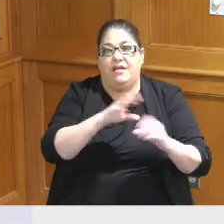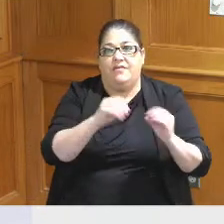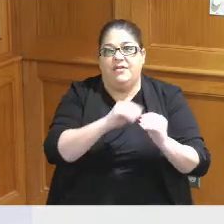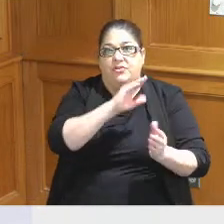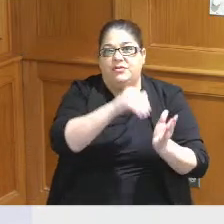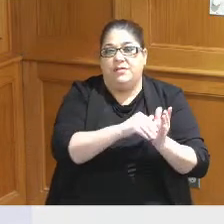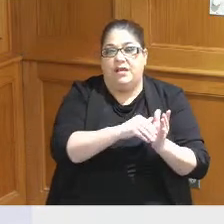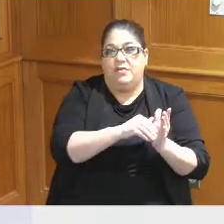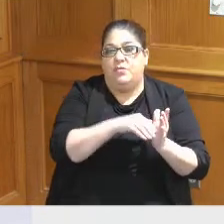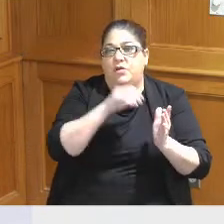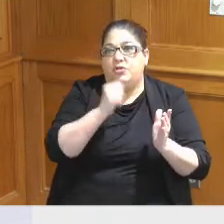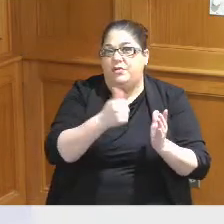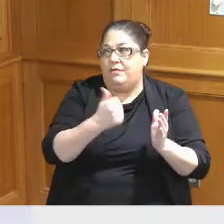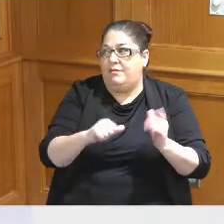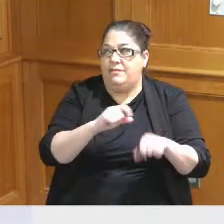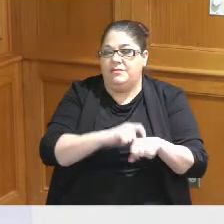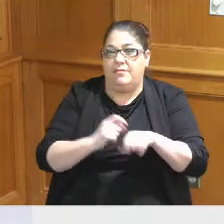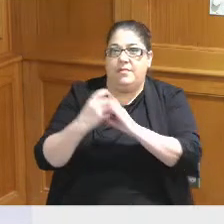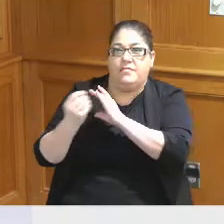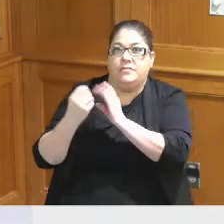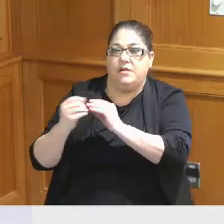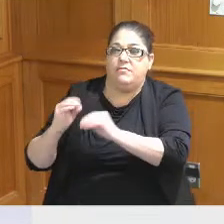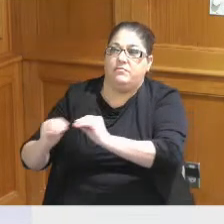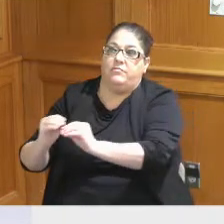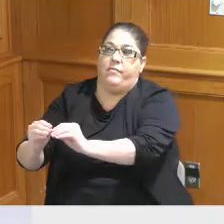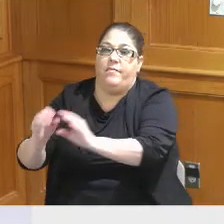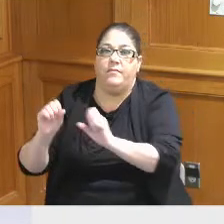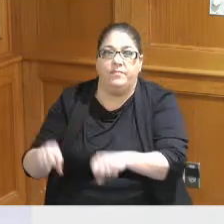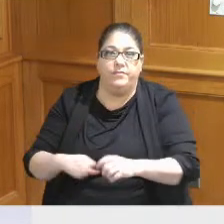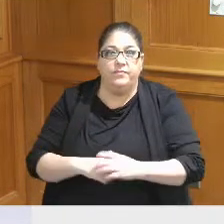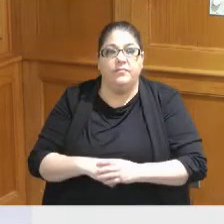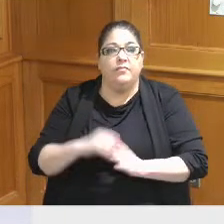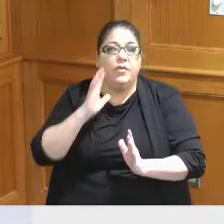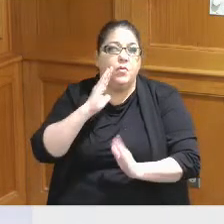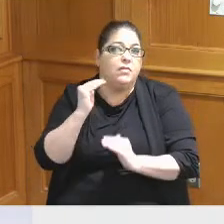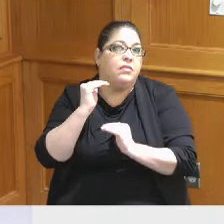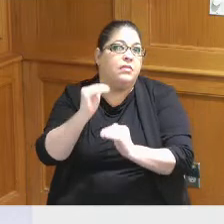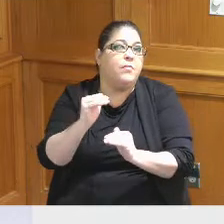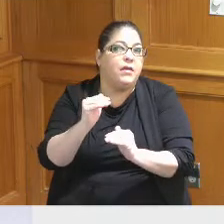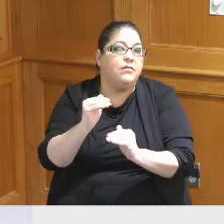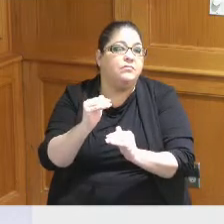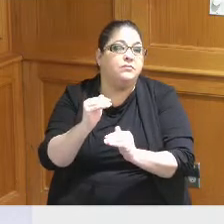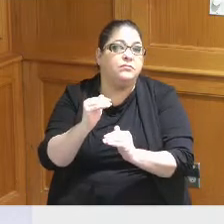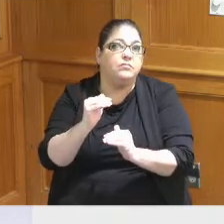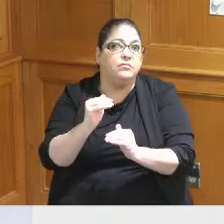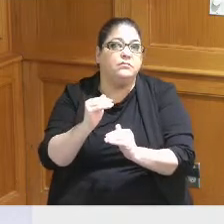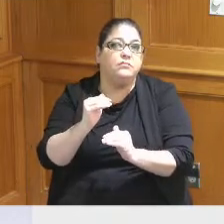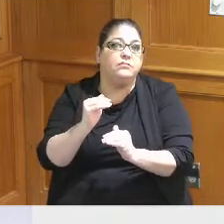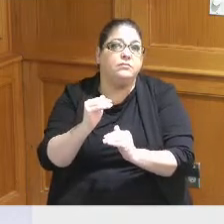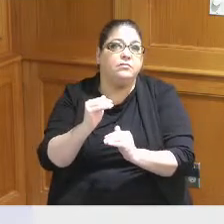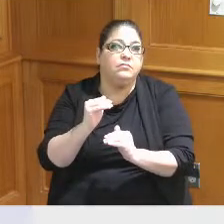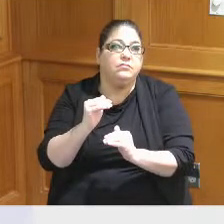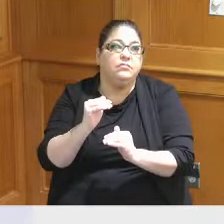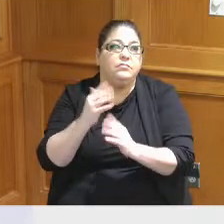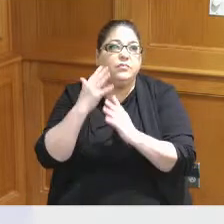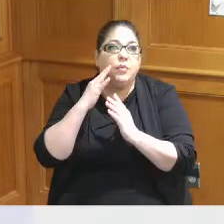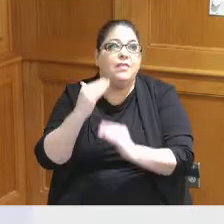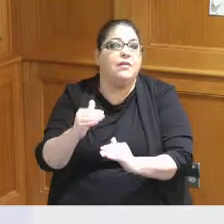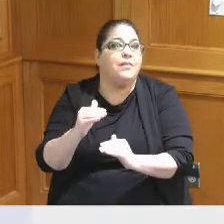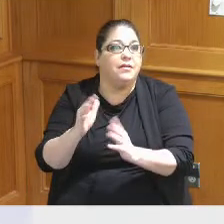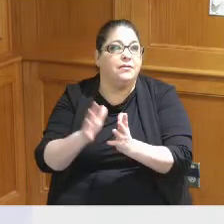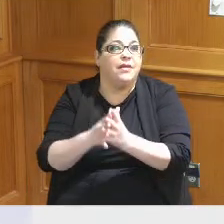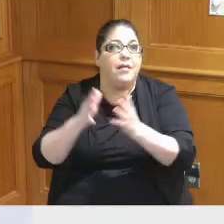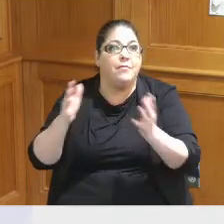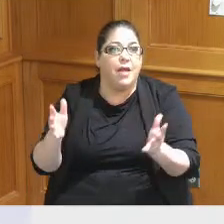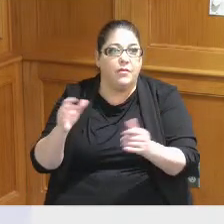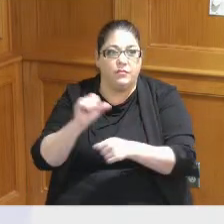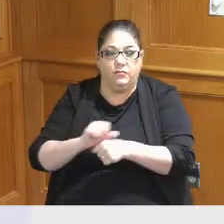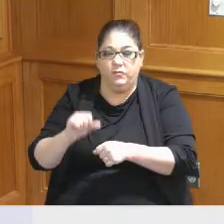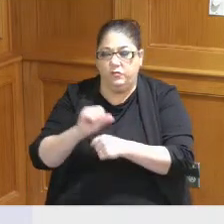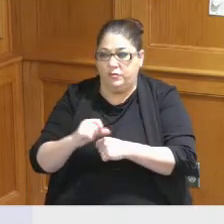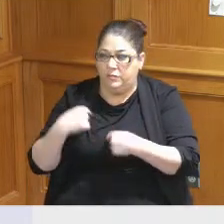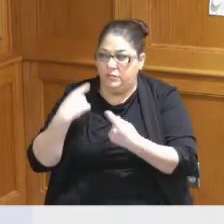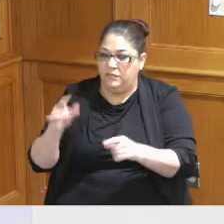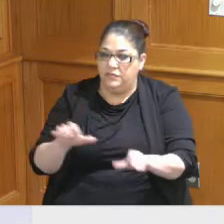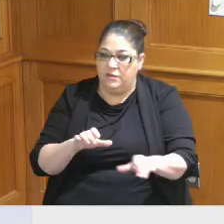to any degree really and would limit very much so the amount of work that we've done that needs